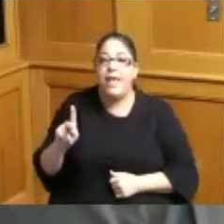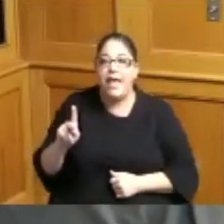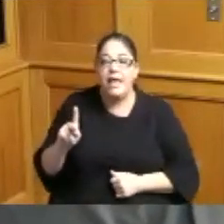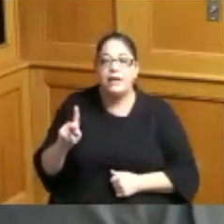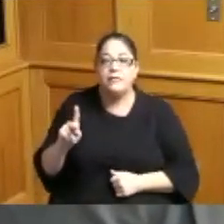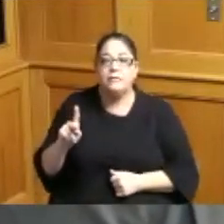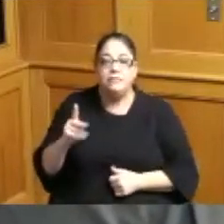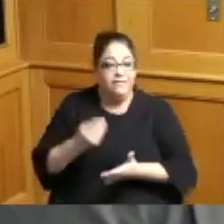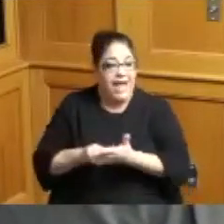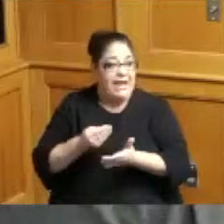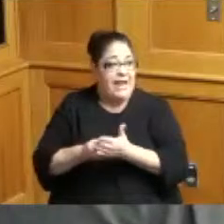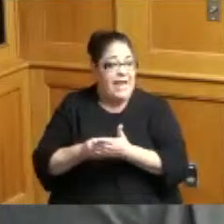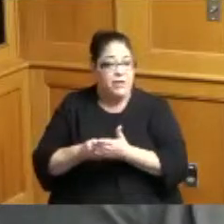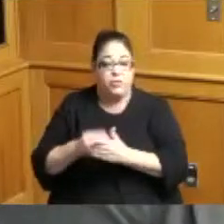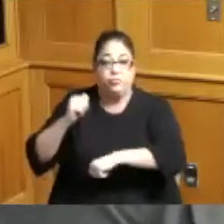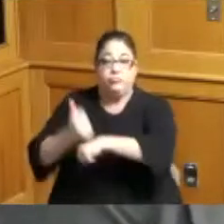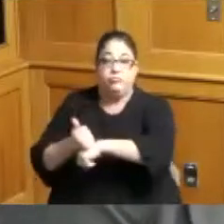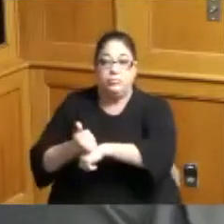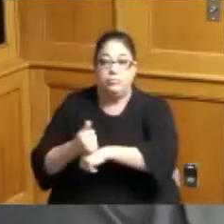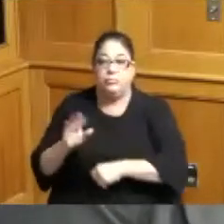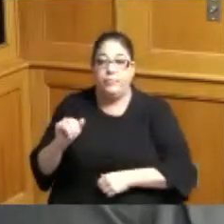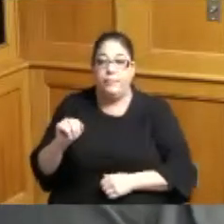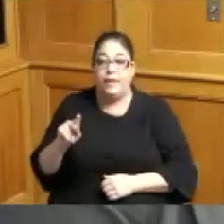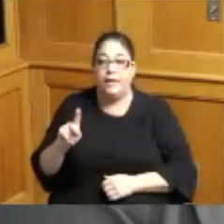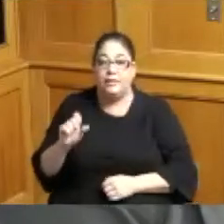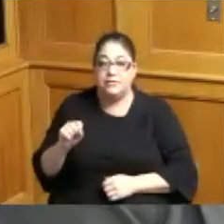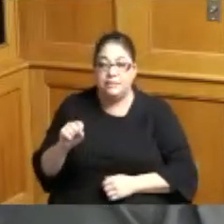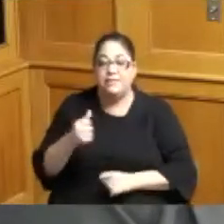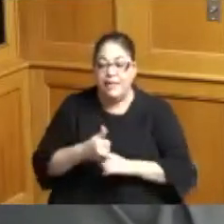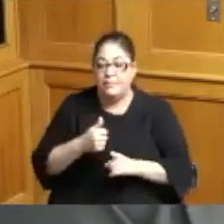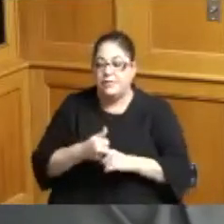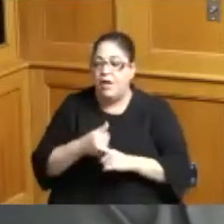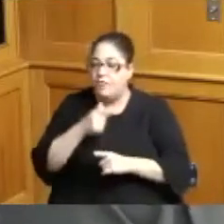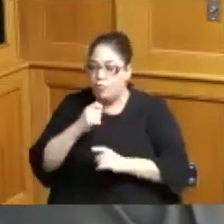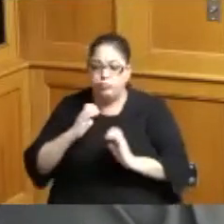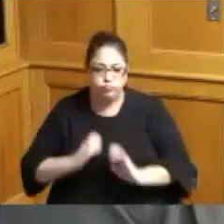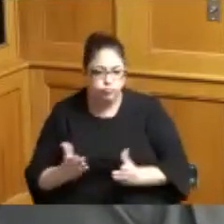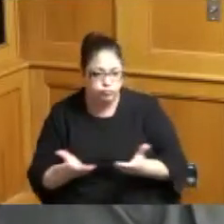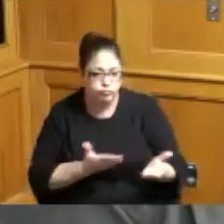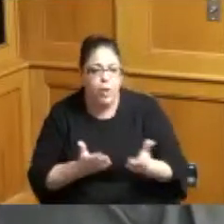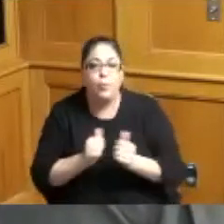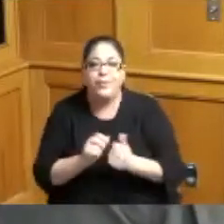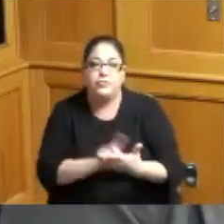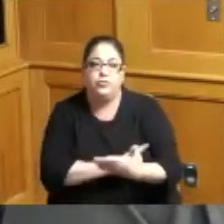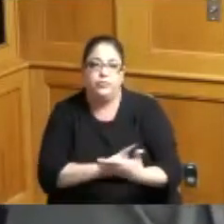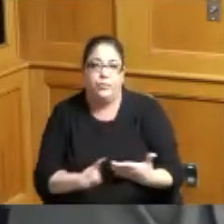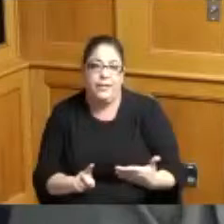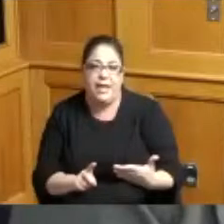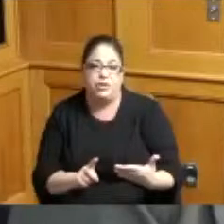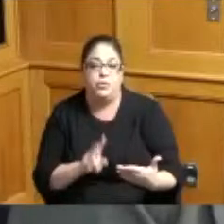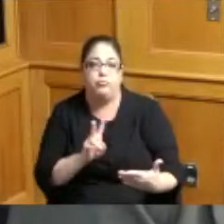financial institutions that do business with our citizens and have no discrimination on it and they